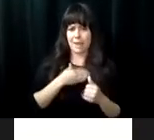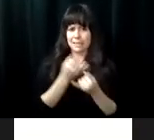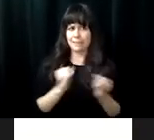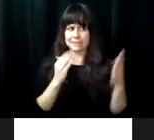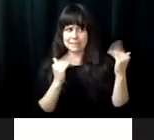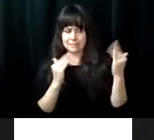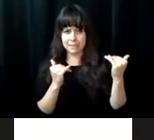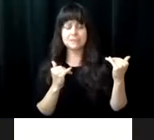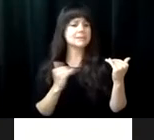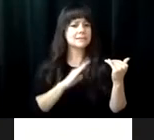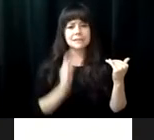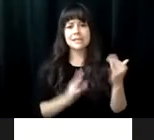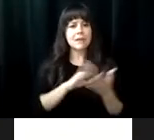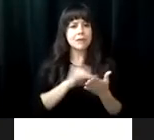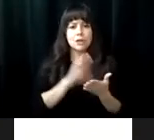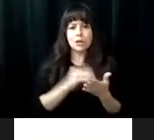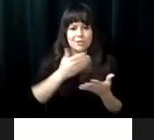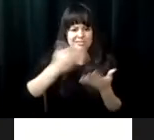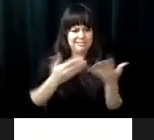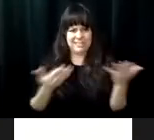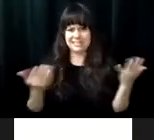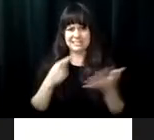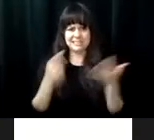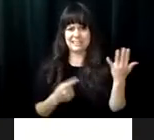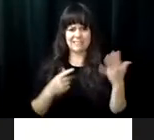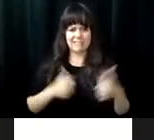of a past participant. I feel empowered by the